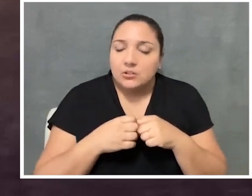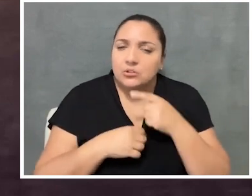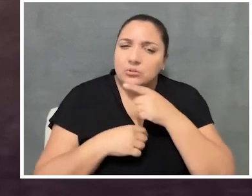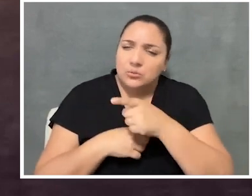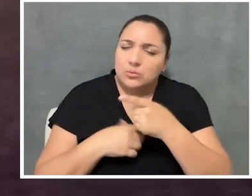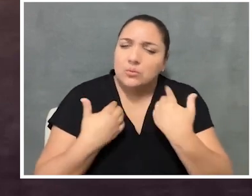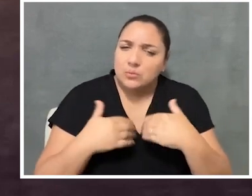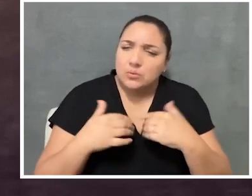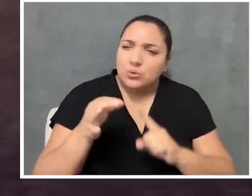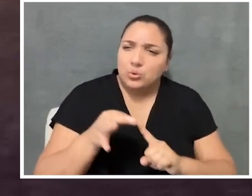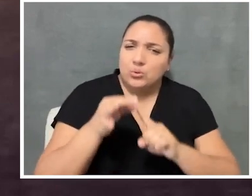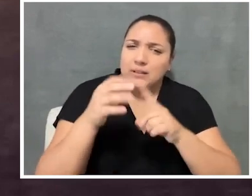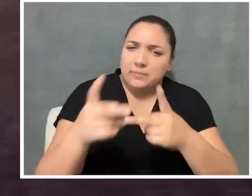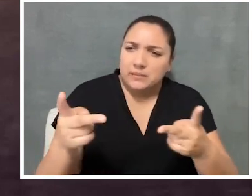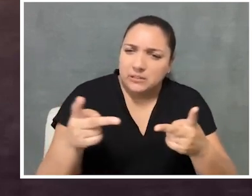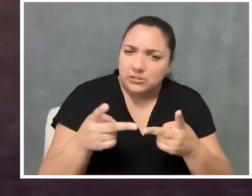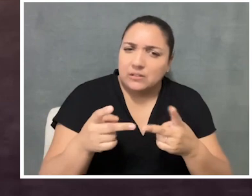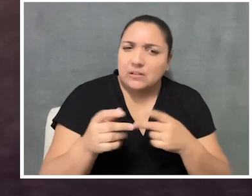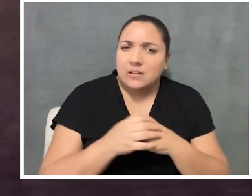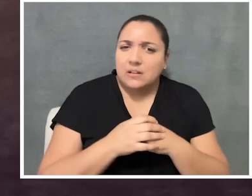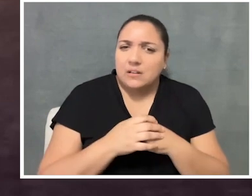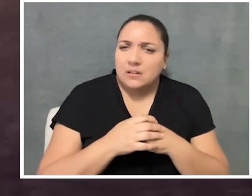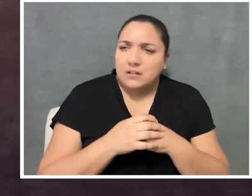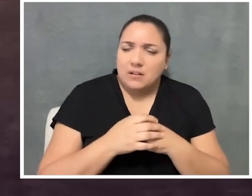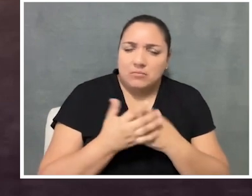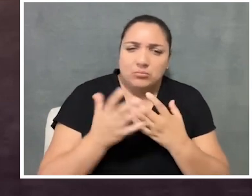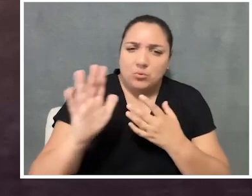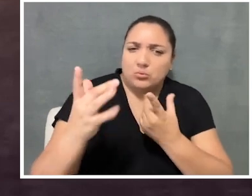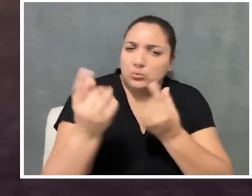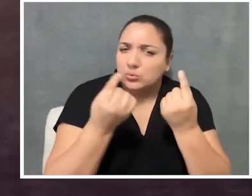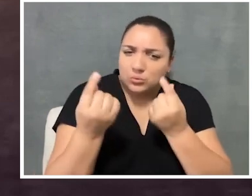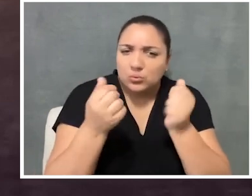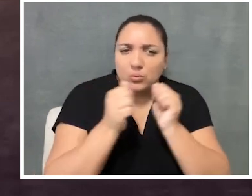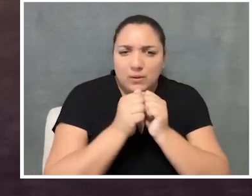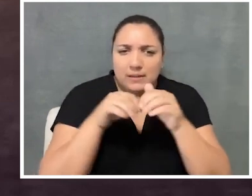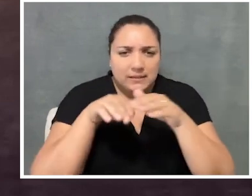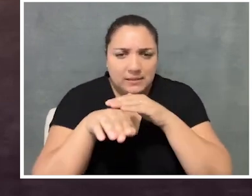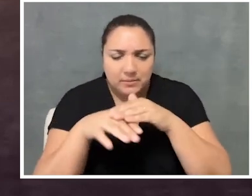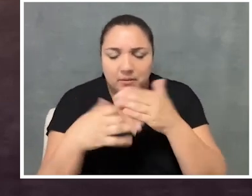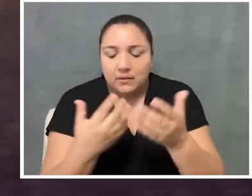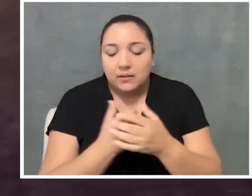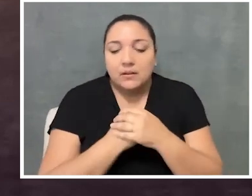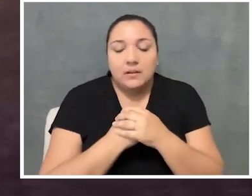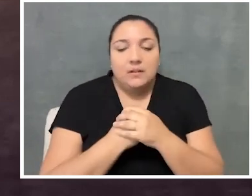And so you have a very unique position in what you're doing with accessibility,